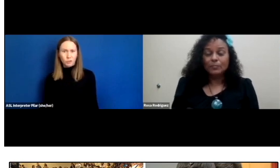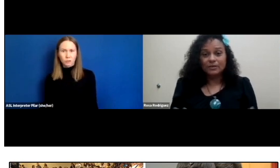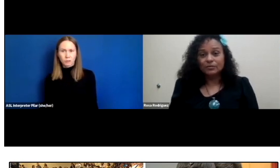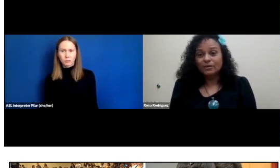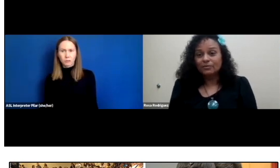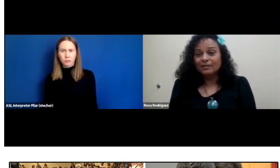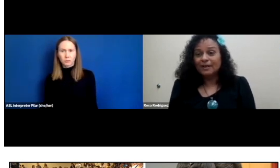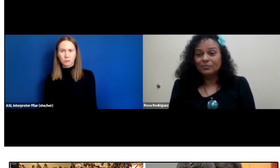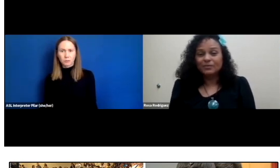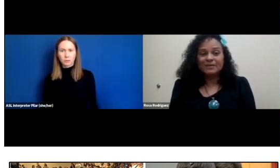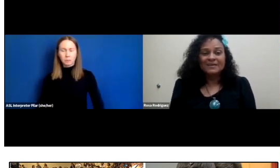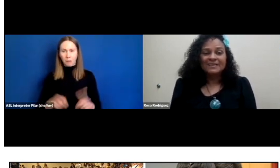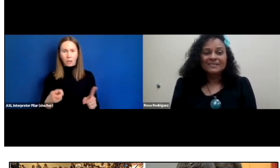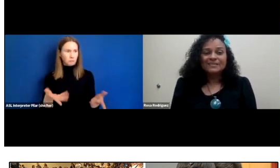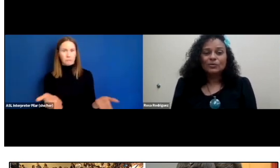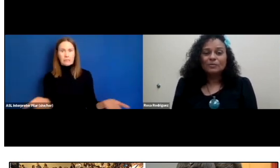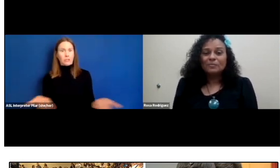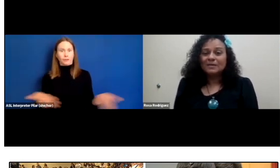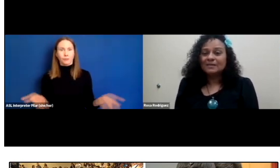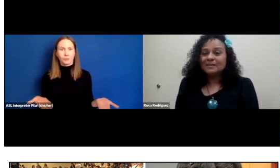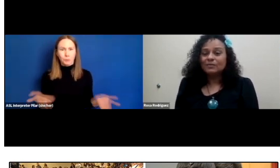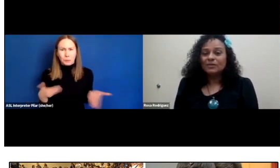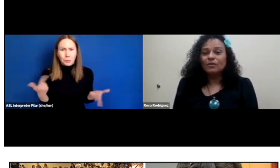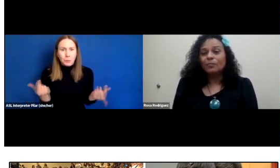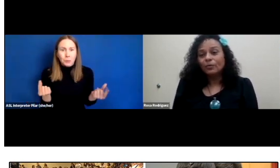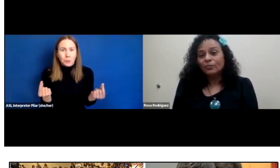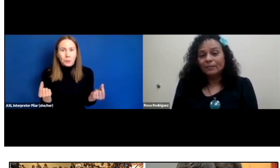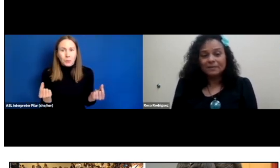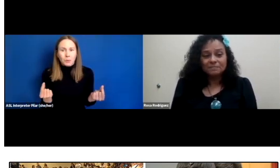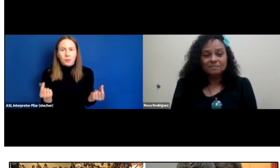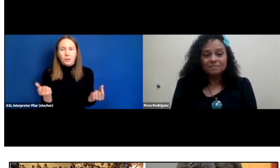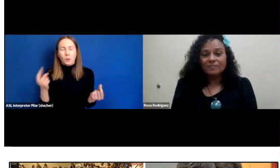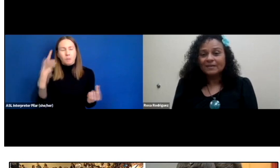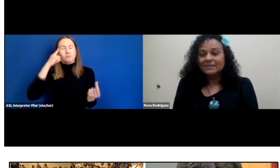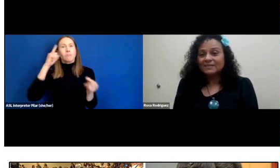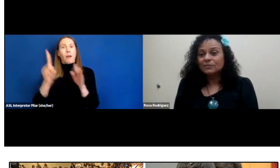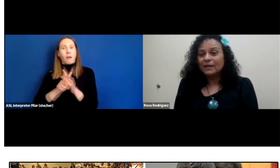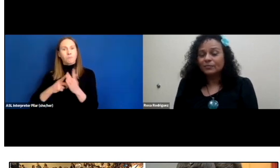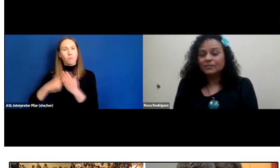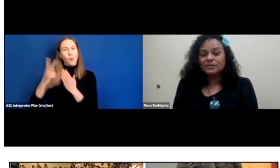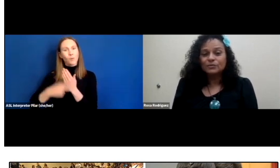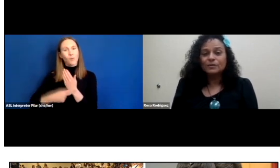But they're here in the library." So, immediately, we thought programming. Let's see what libraries do.